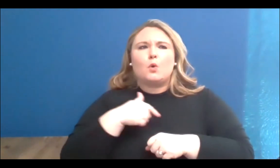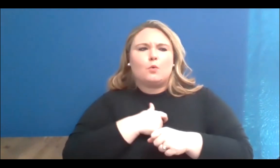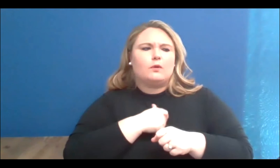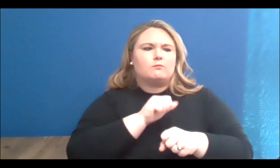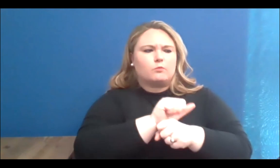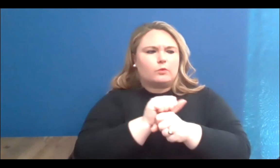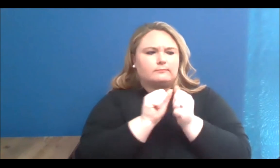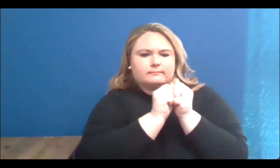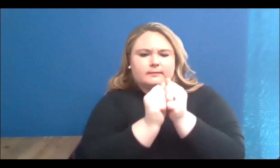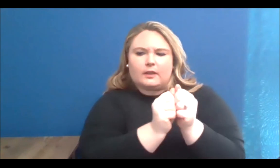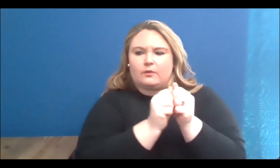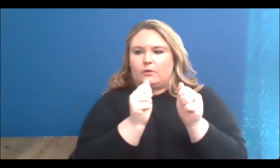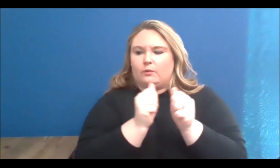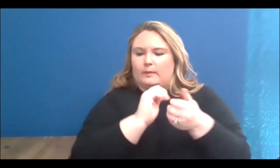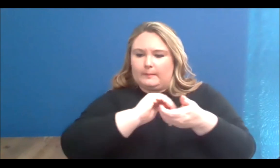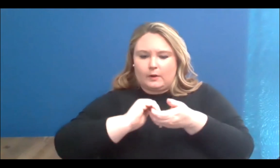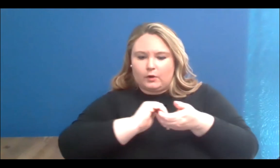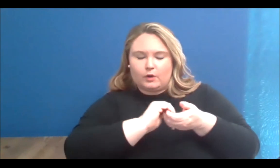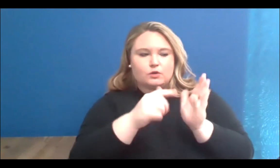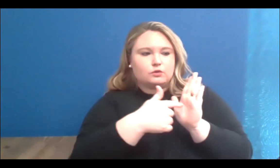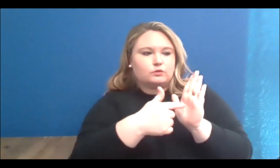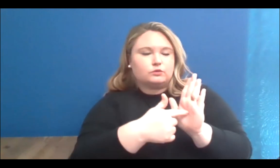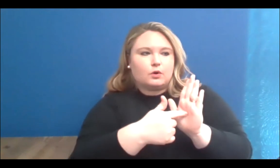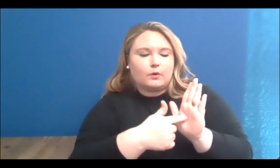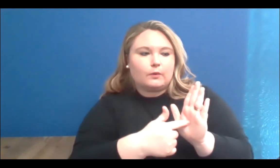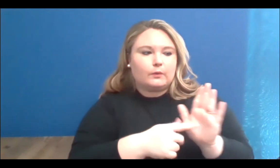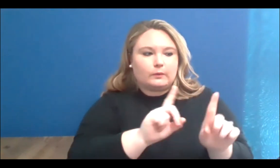spaces for emerging artists from equity-seeking groups to showcase